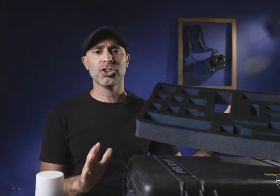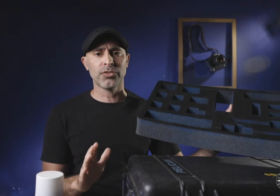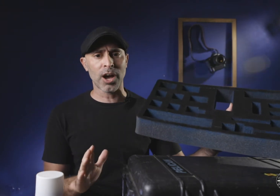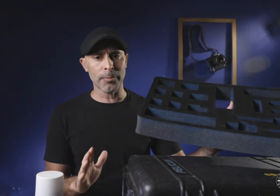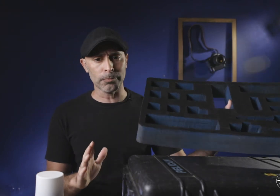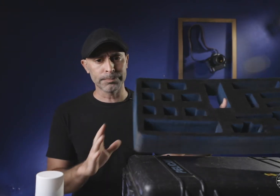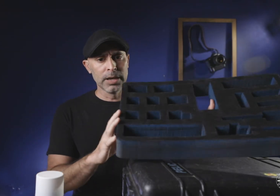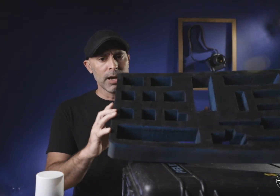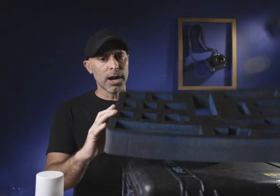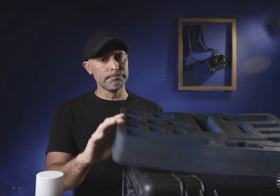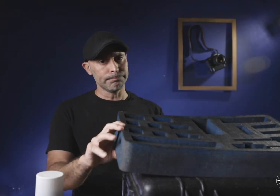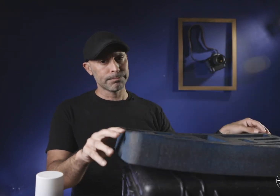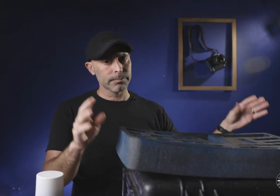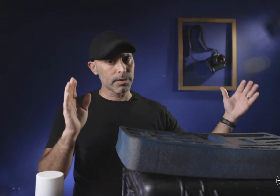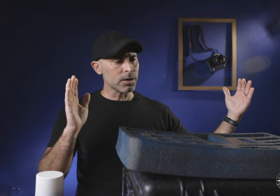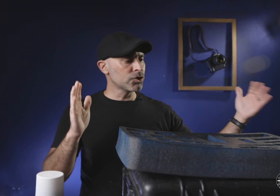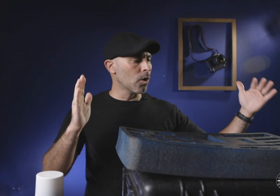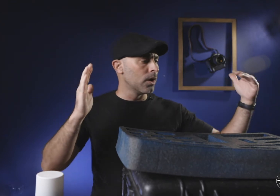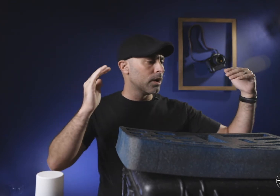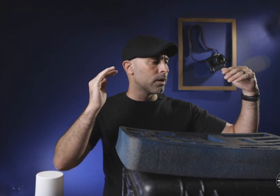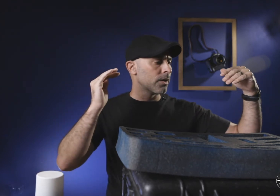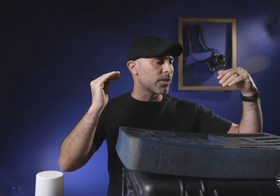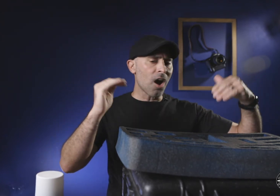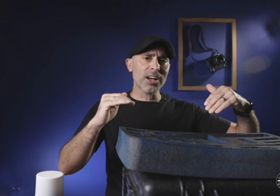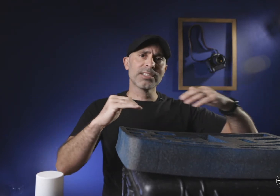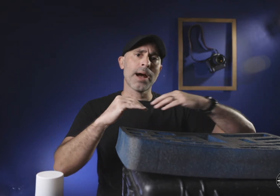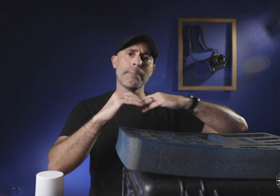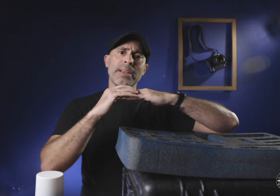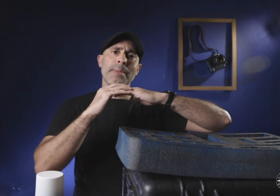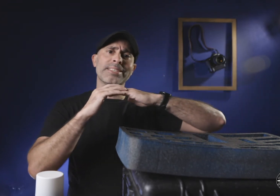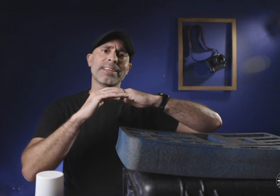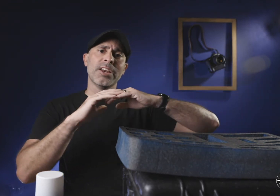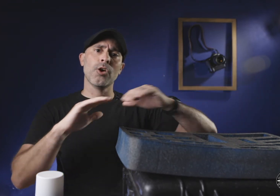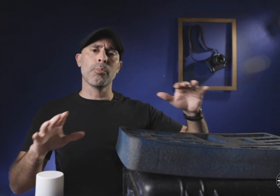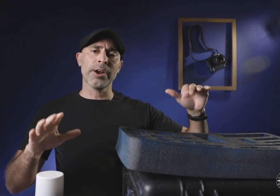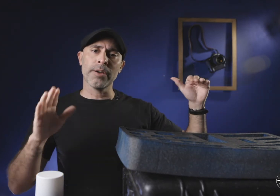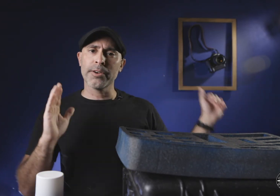just phenomenal so the cost in my opinion makes it a no-brainer if you're